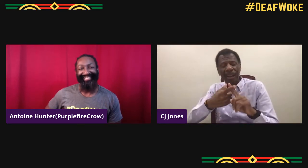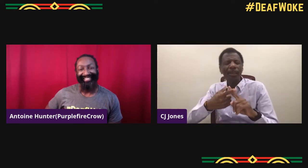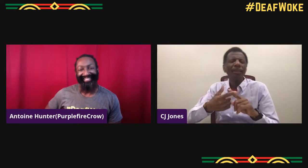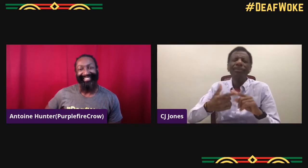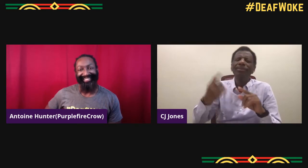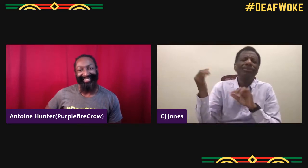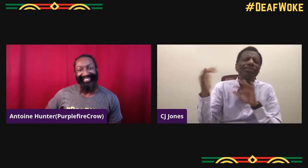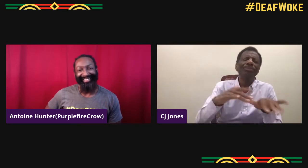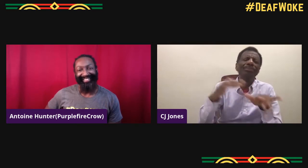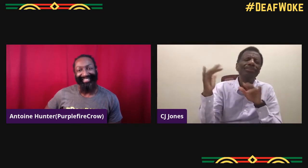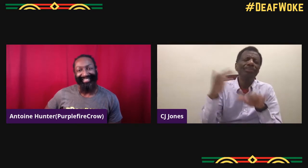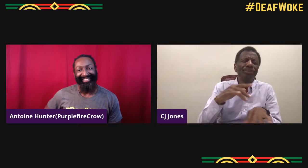our parents taught love.